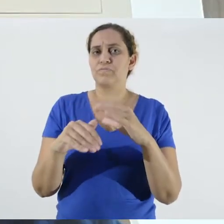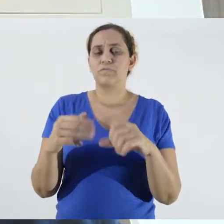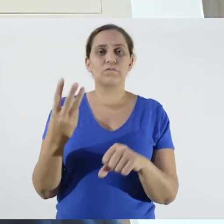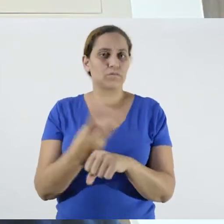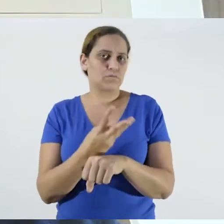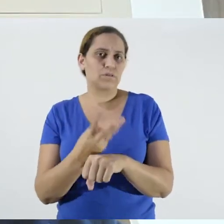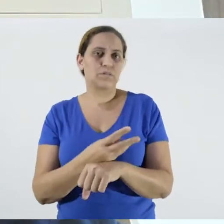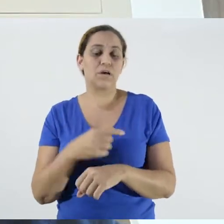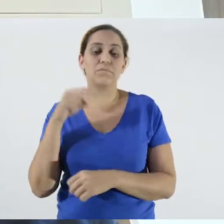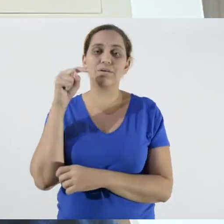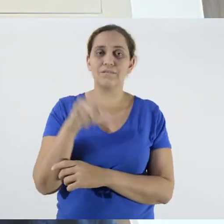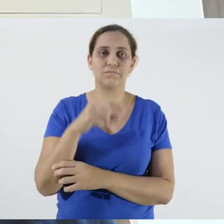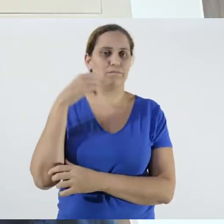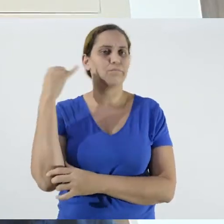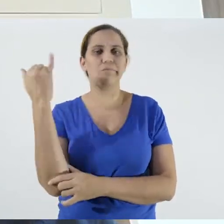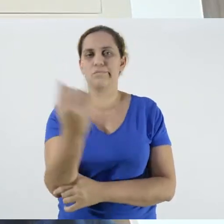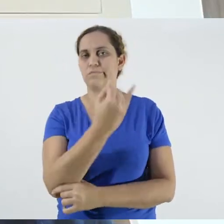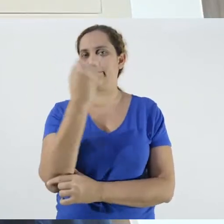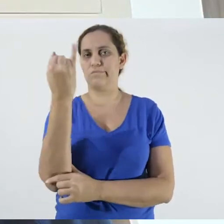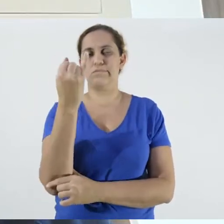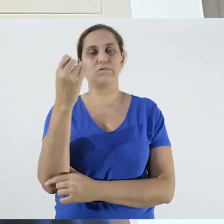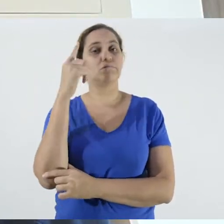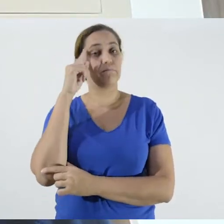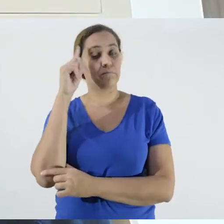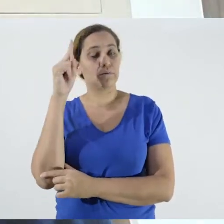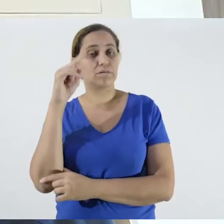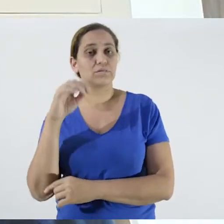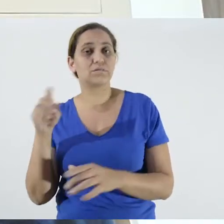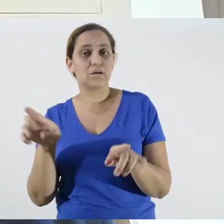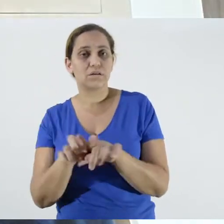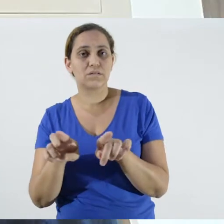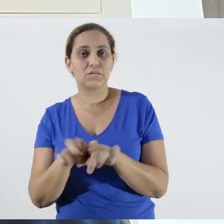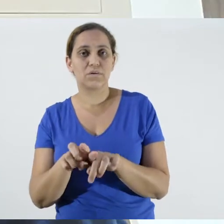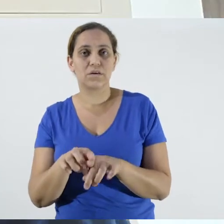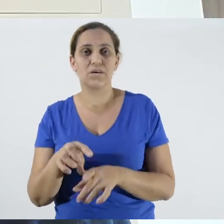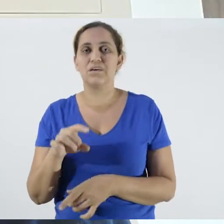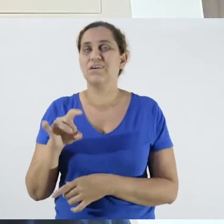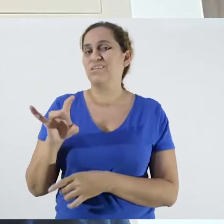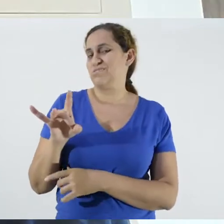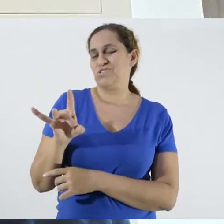It is important to think about that too. It's no use